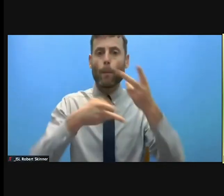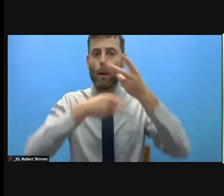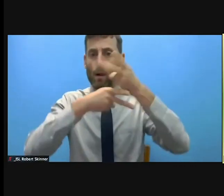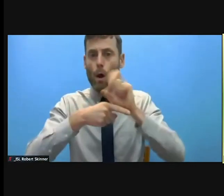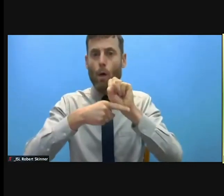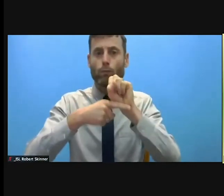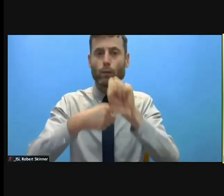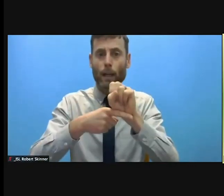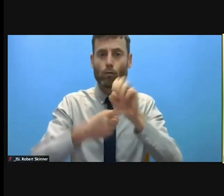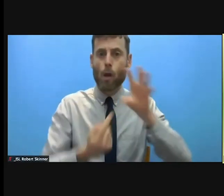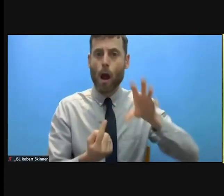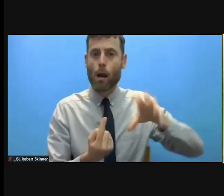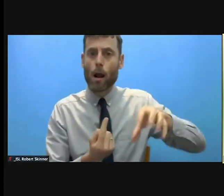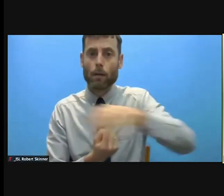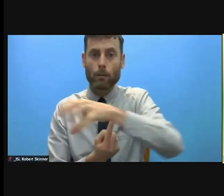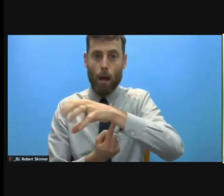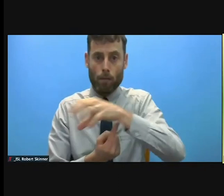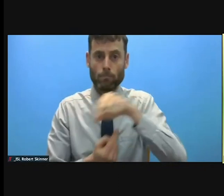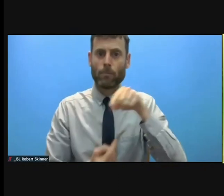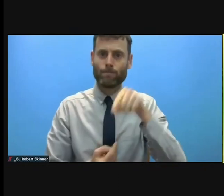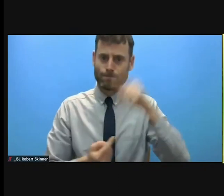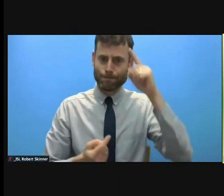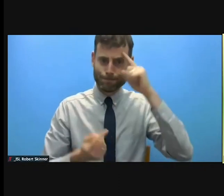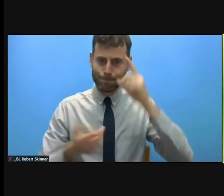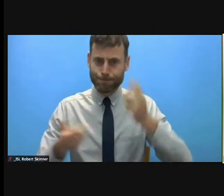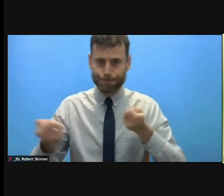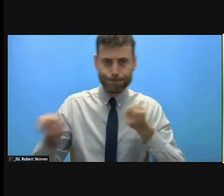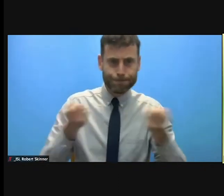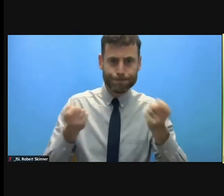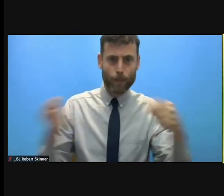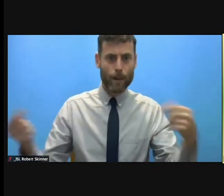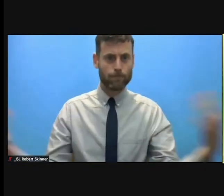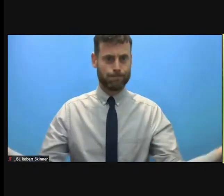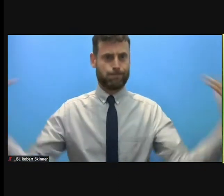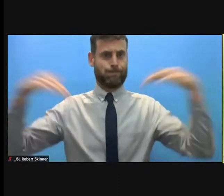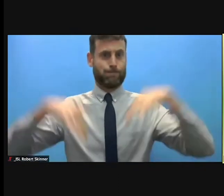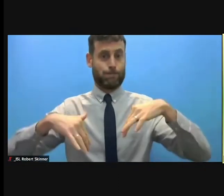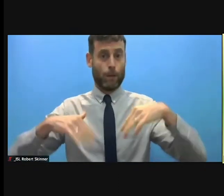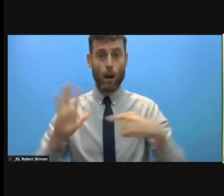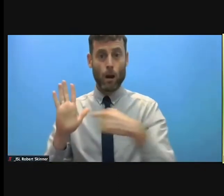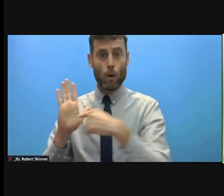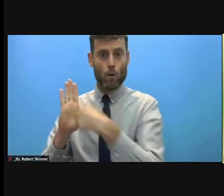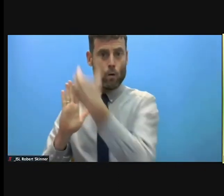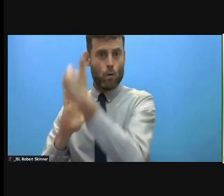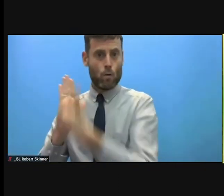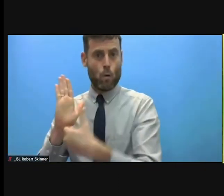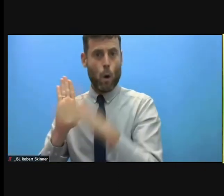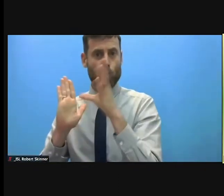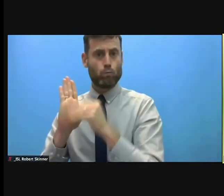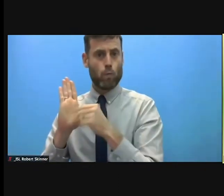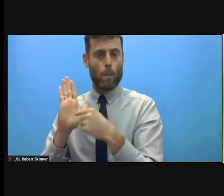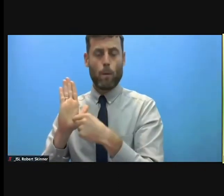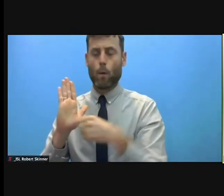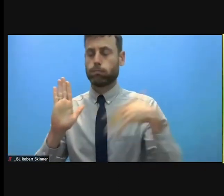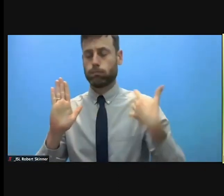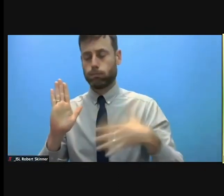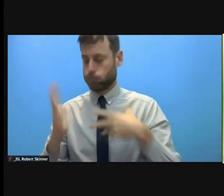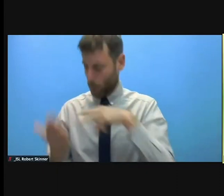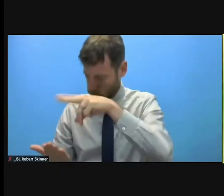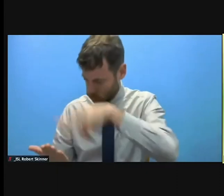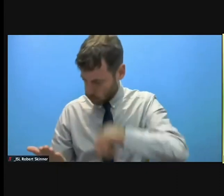for coming up with this new report, and I look very much forward to an interesting interaction